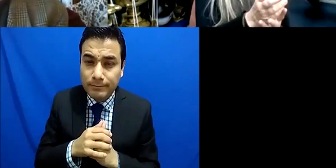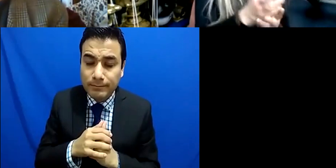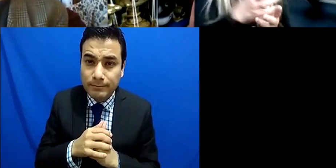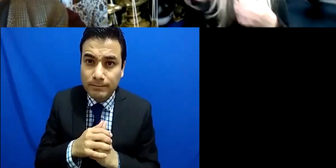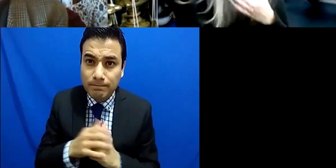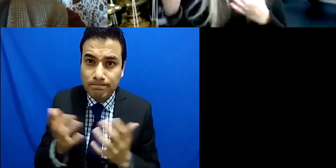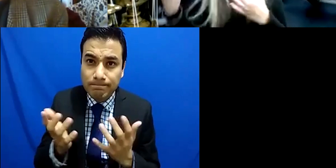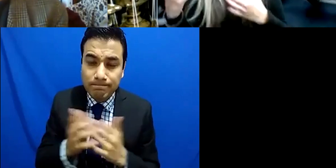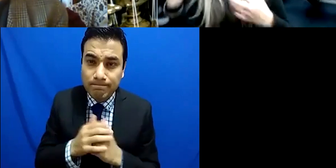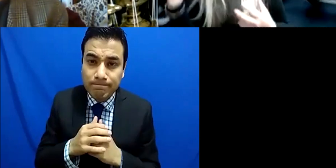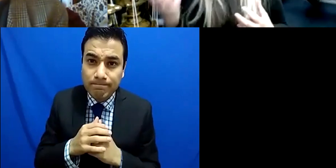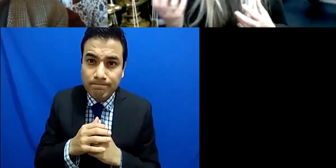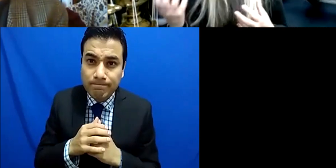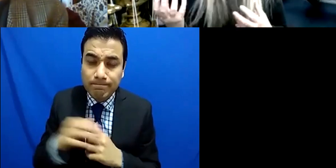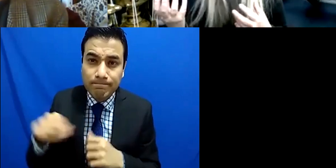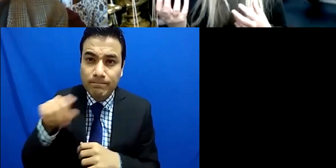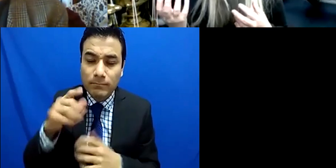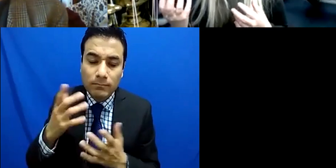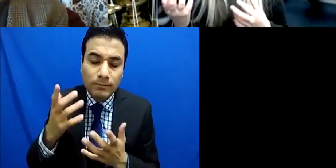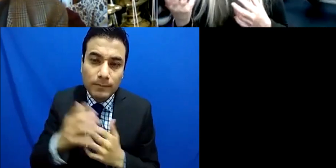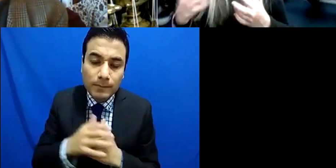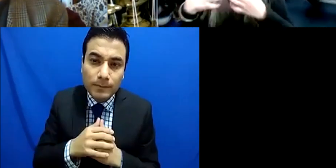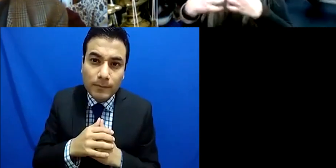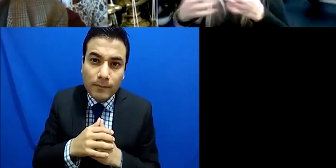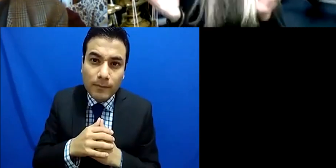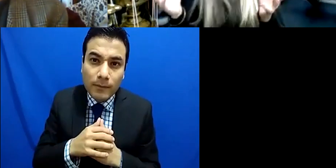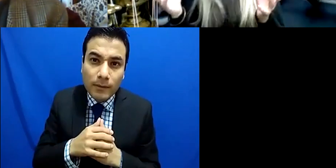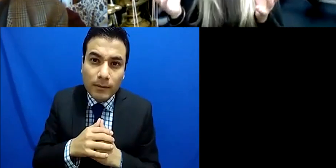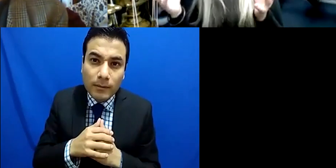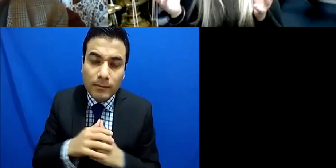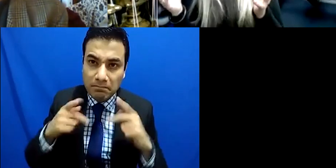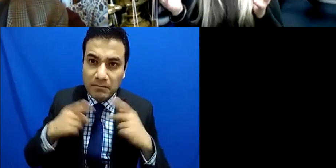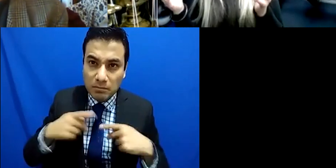but people who have suddenly had an accident or have found themselves in a situation where the